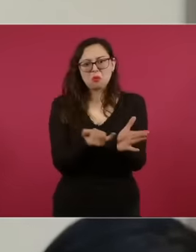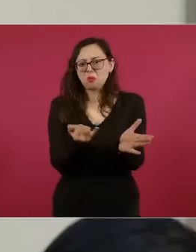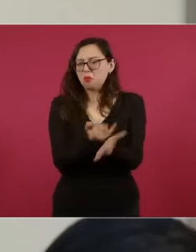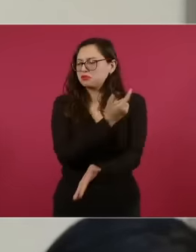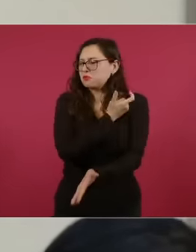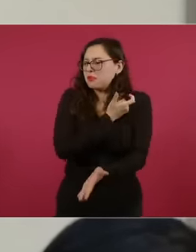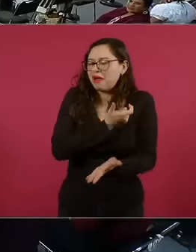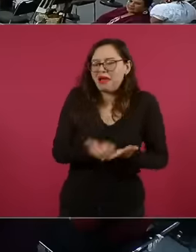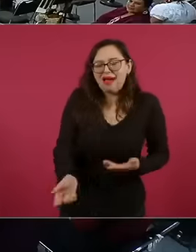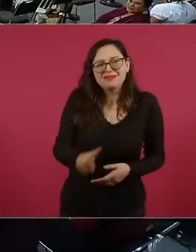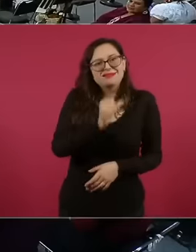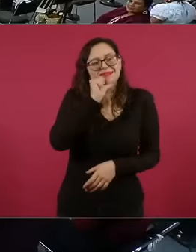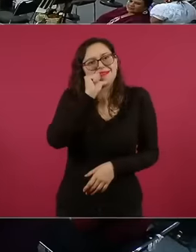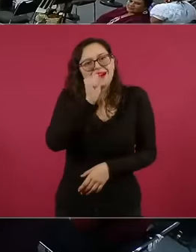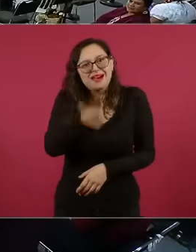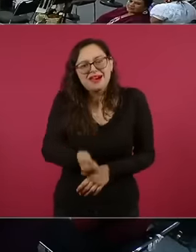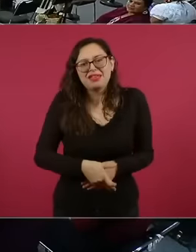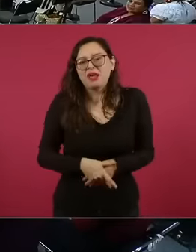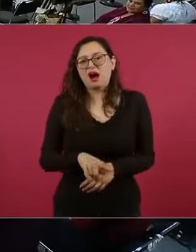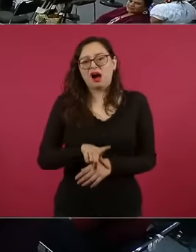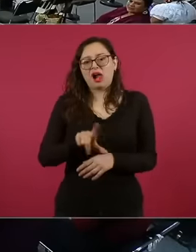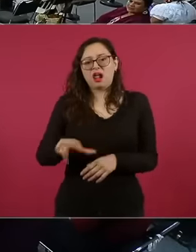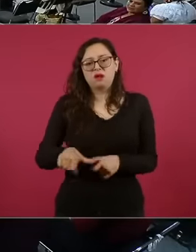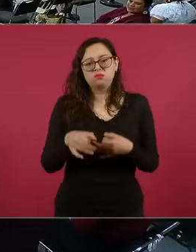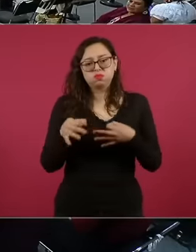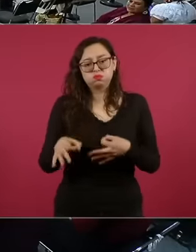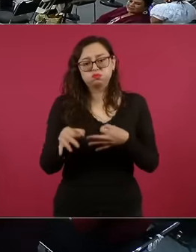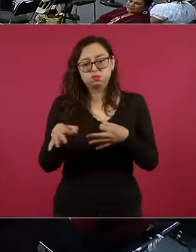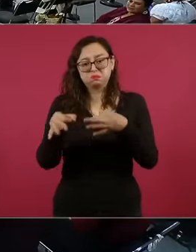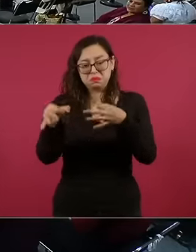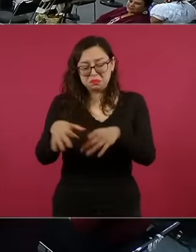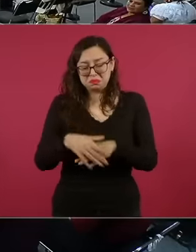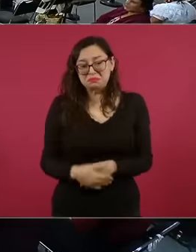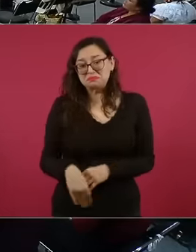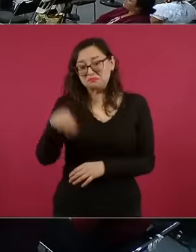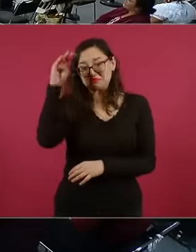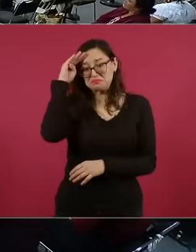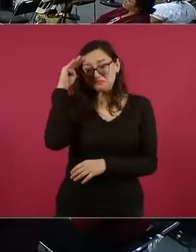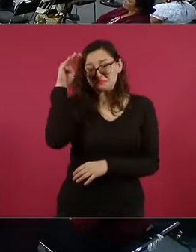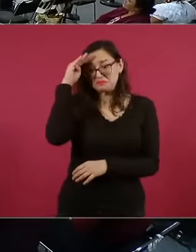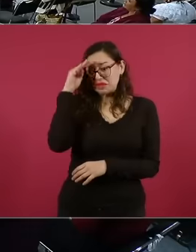administration the supreme court can give way to the payment of taxes of Ricardo Benjamín Salinas